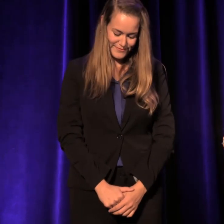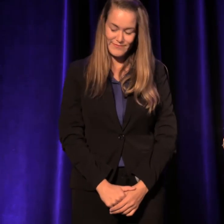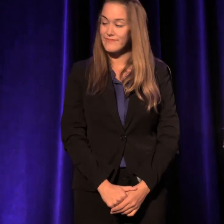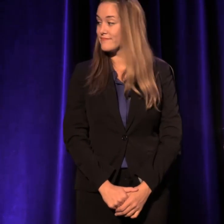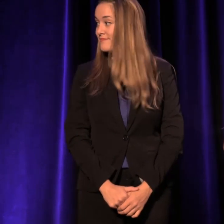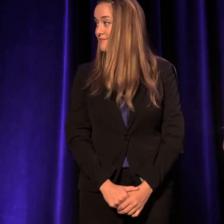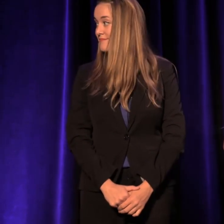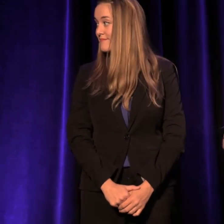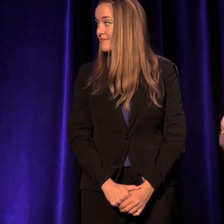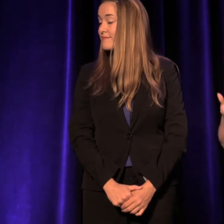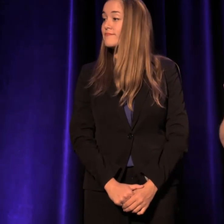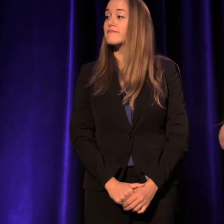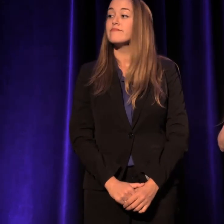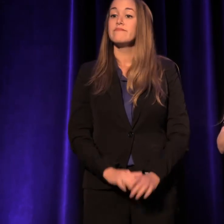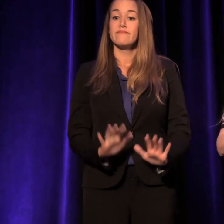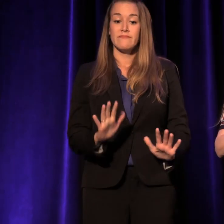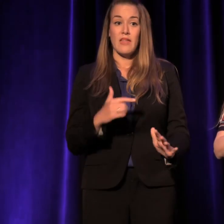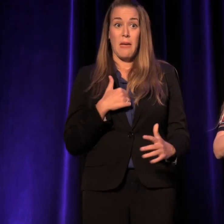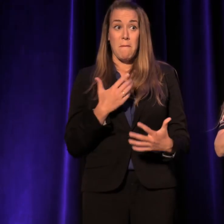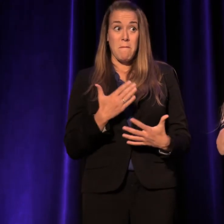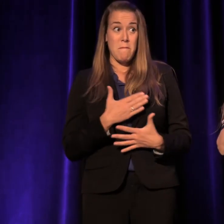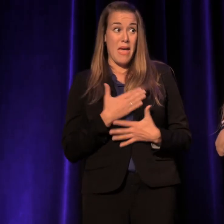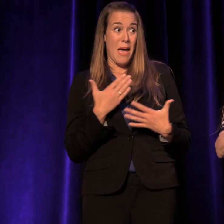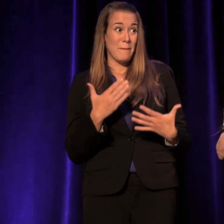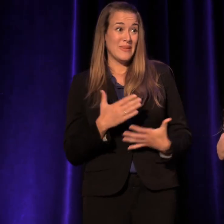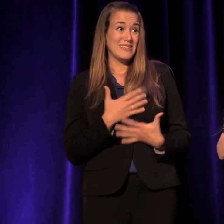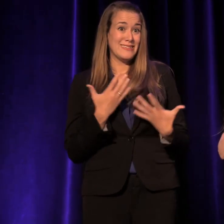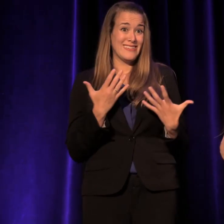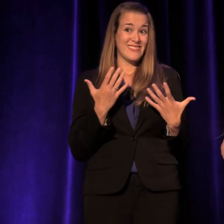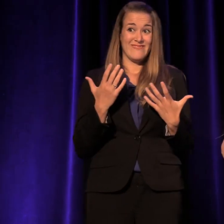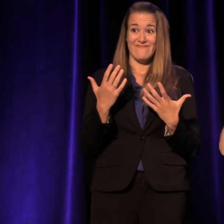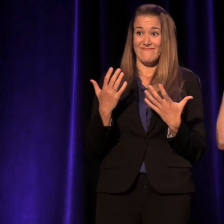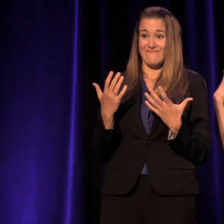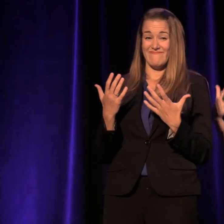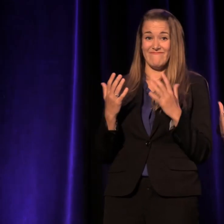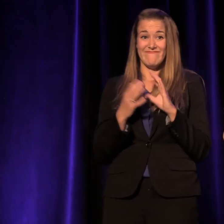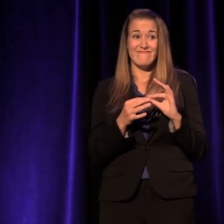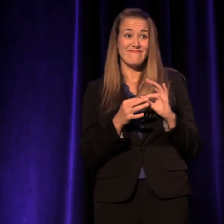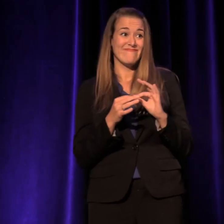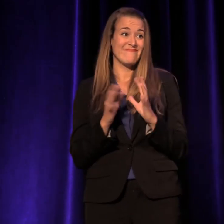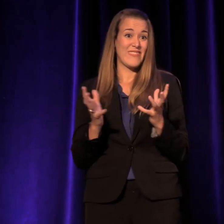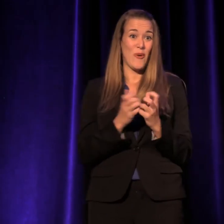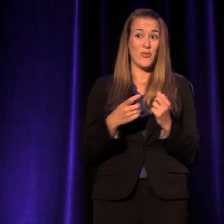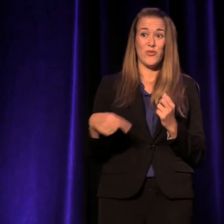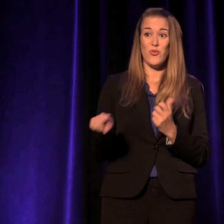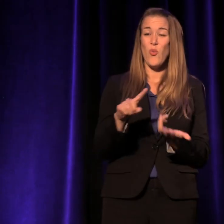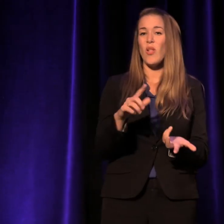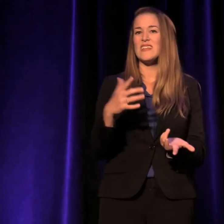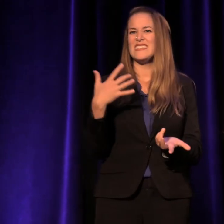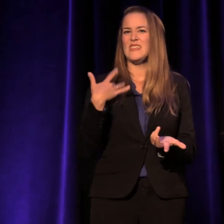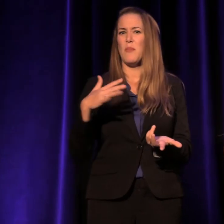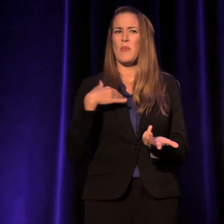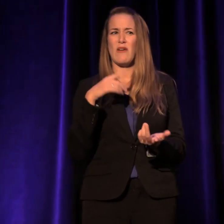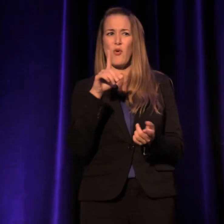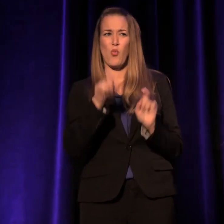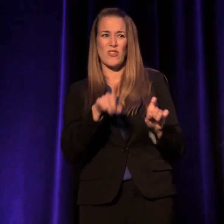I'm happy to talk to you. I understand ordinarily they'd be a kind of Q&A thing right now,